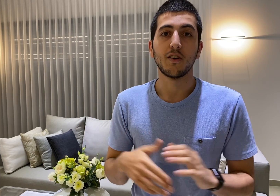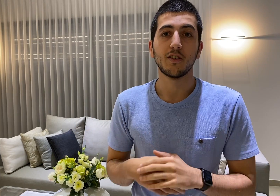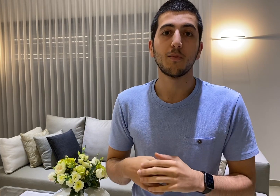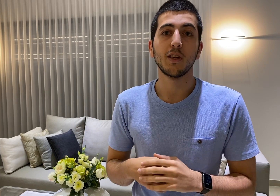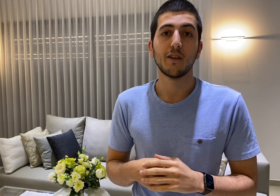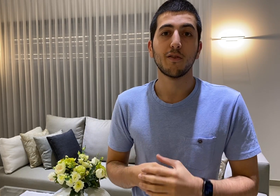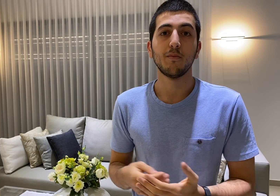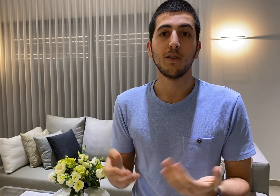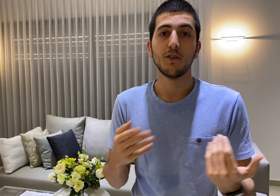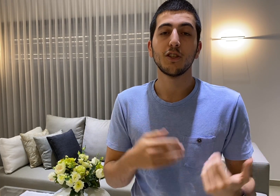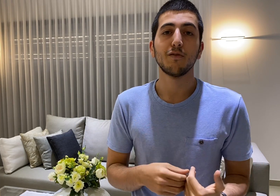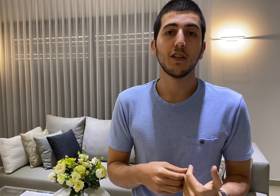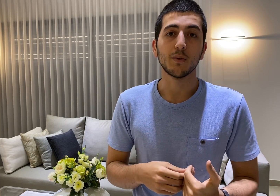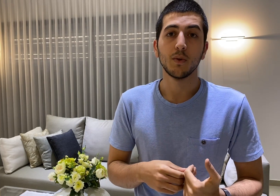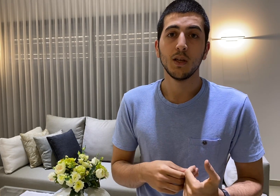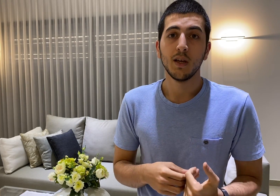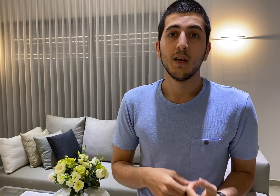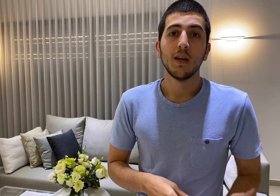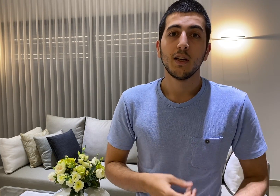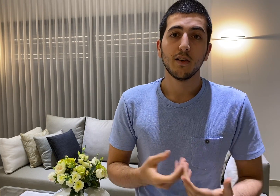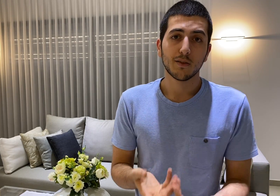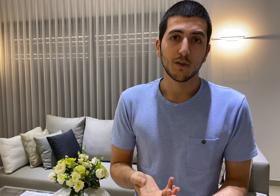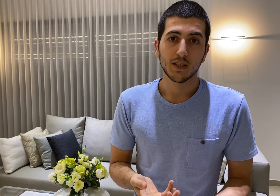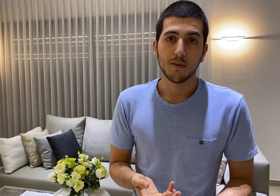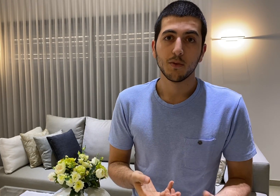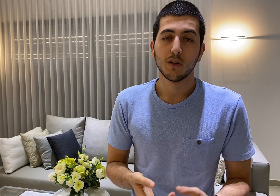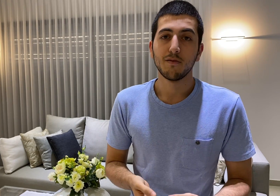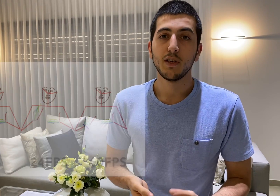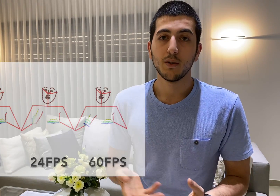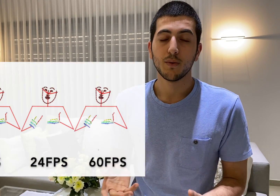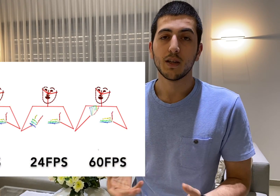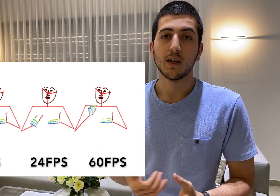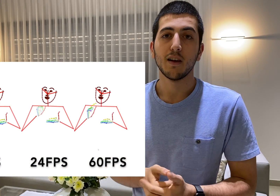interpolated from the original video here's for example a video that I have